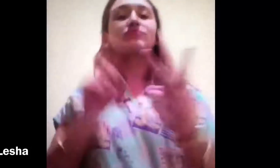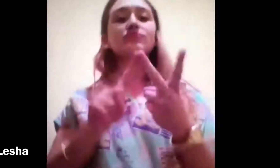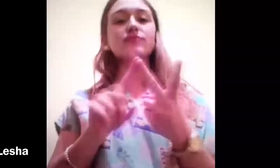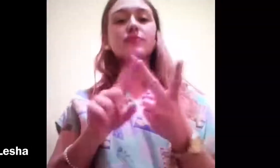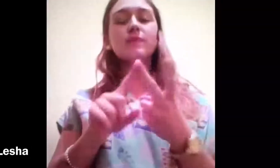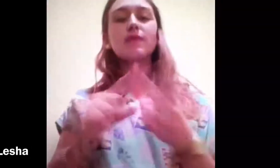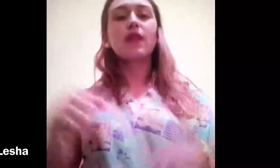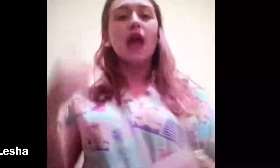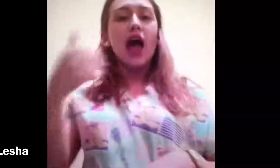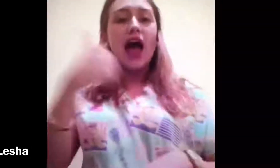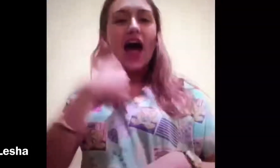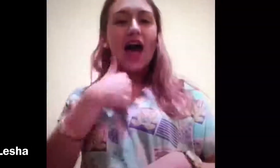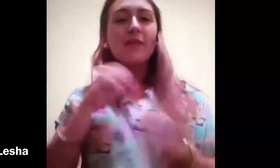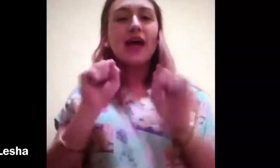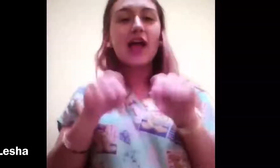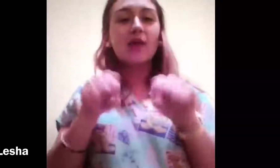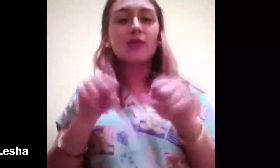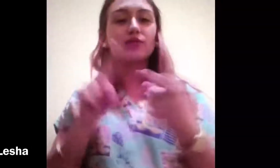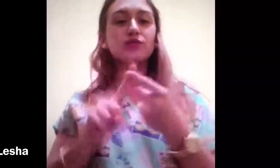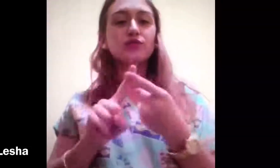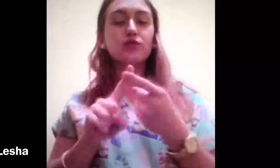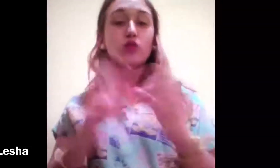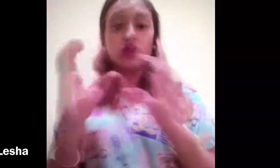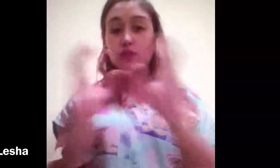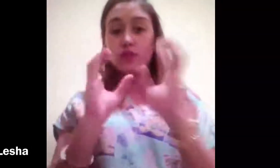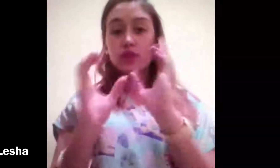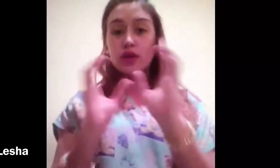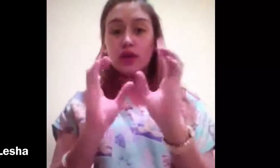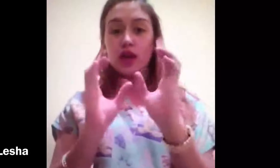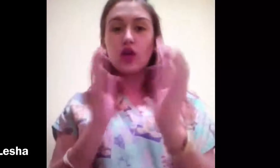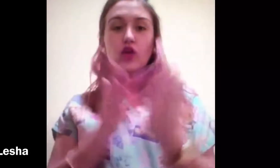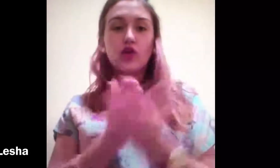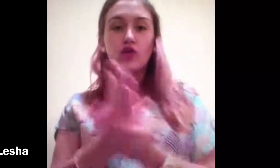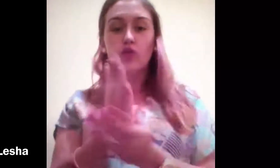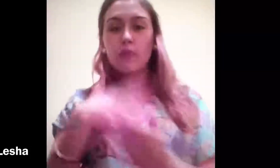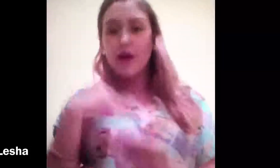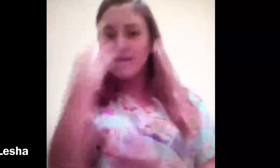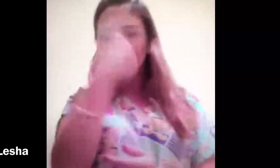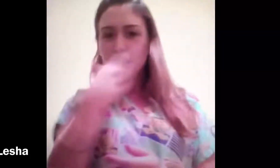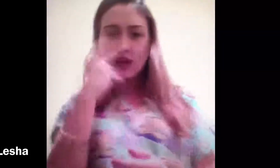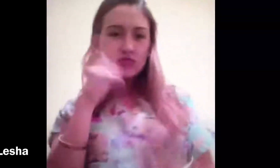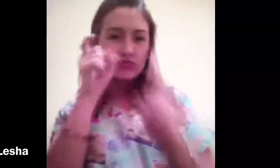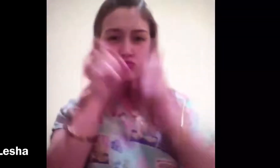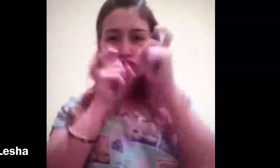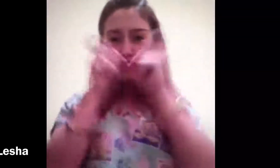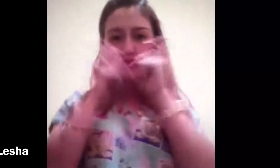And I am able to communicate through my facial expressions.